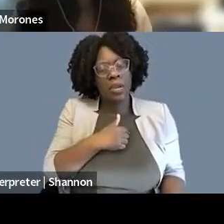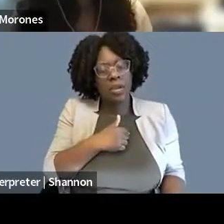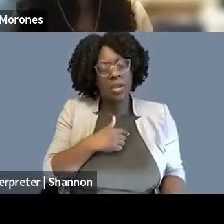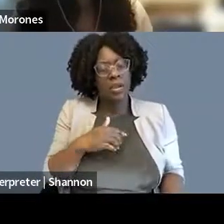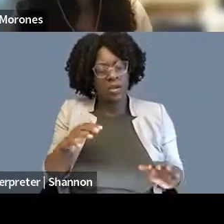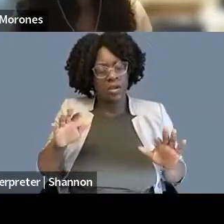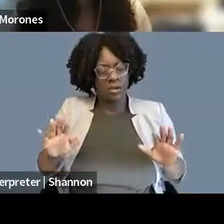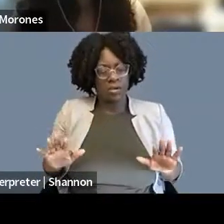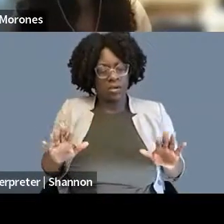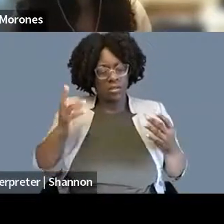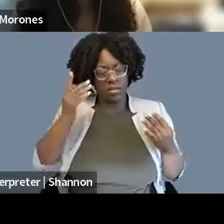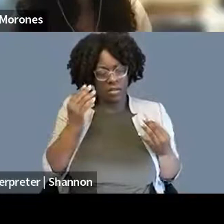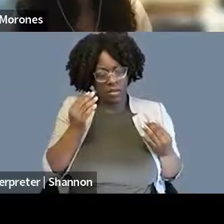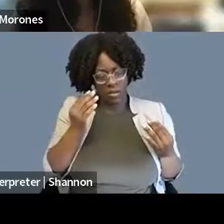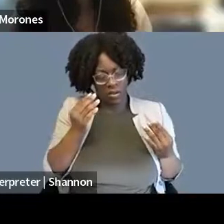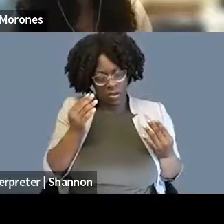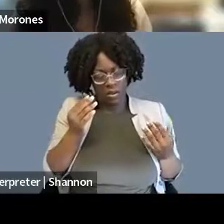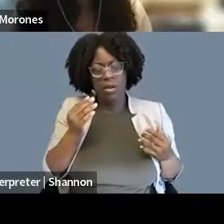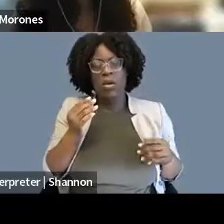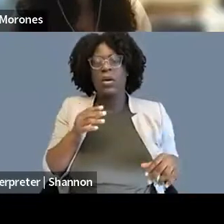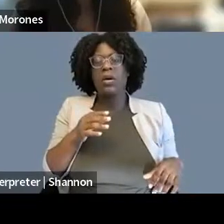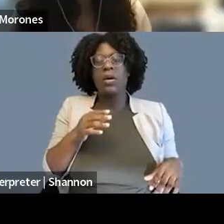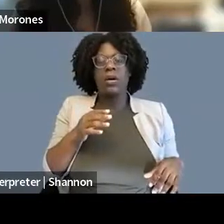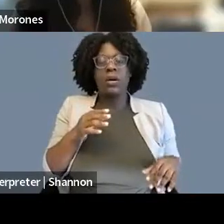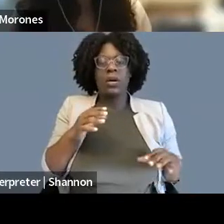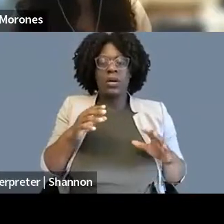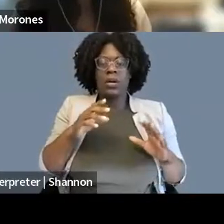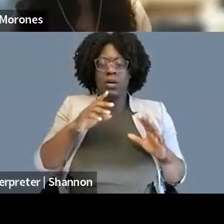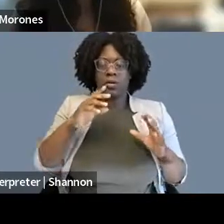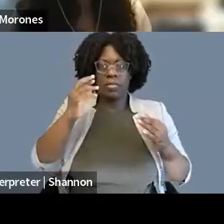frankly, just being in this right now, in the moment,